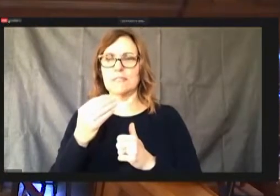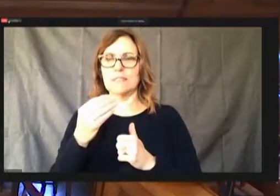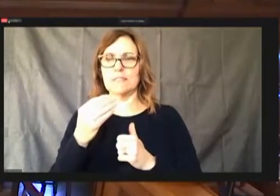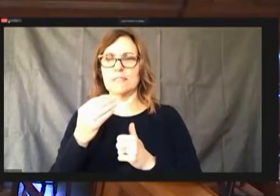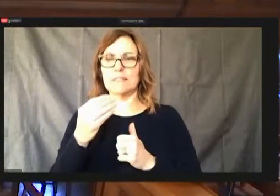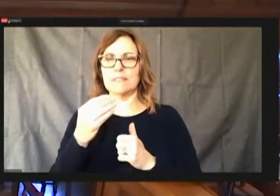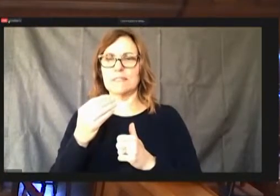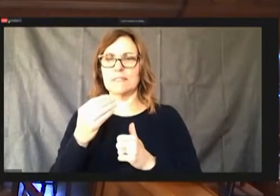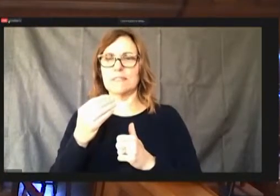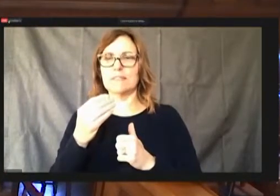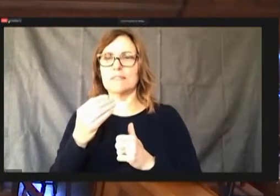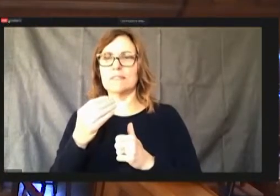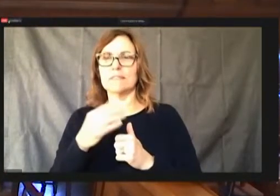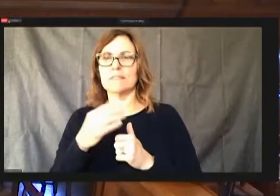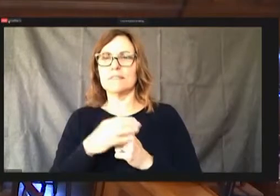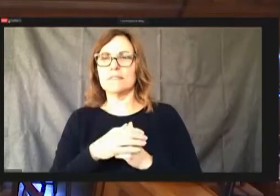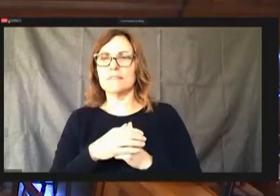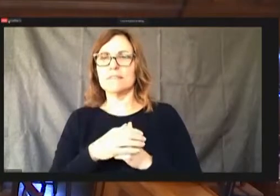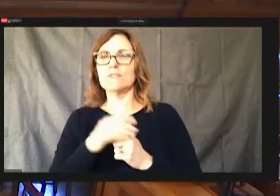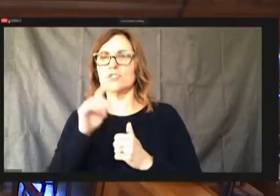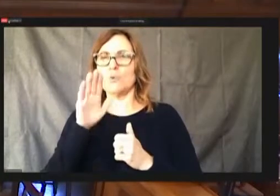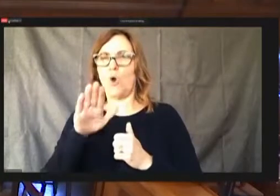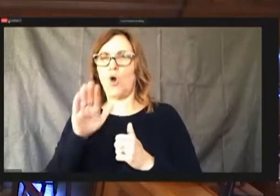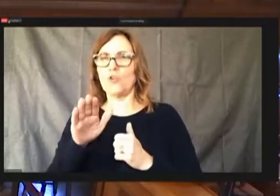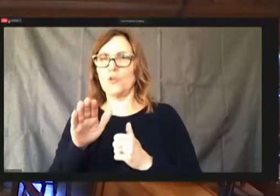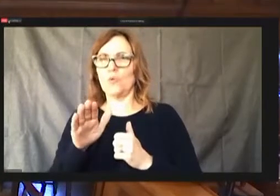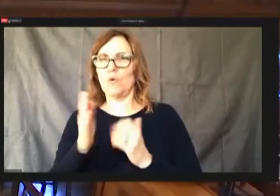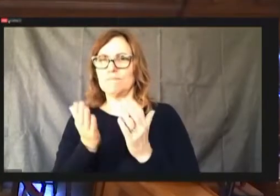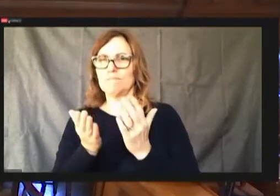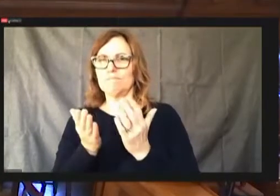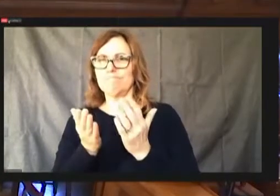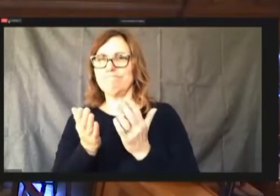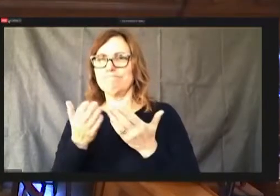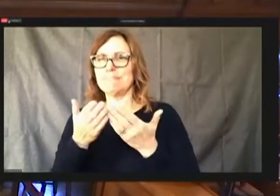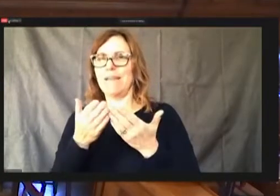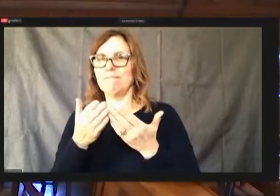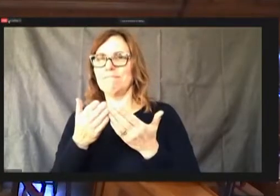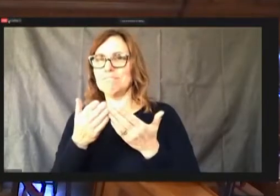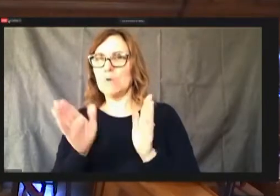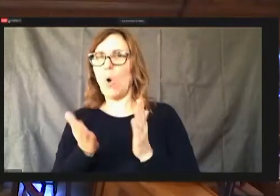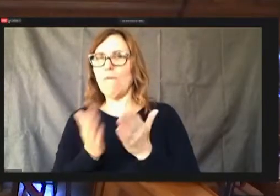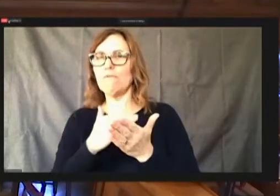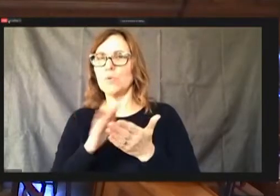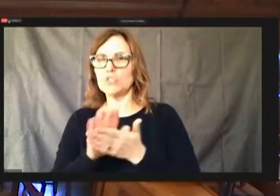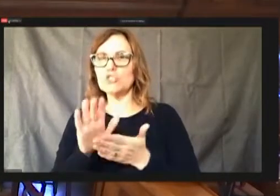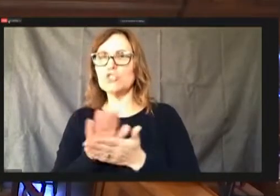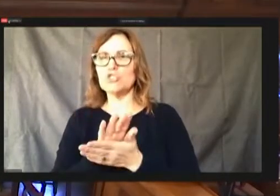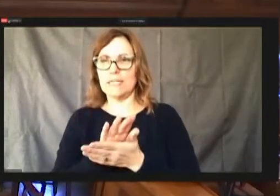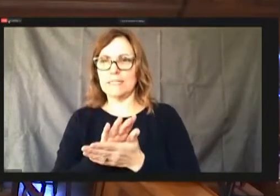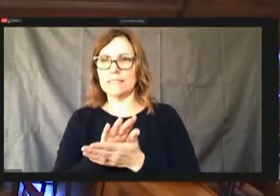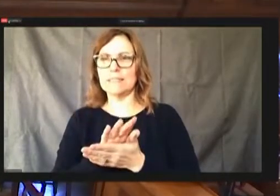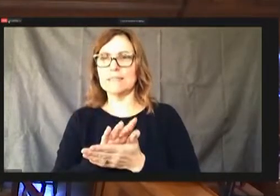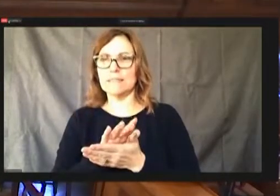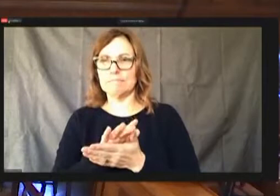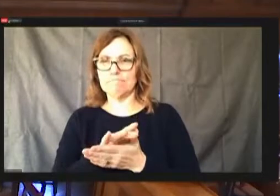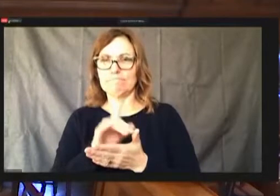actually on operating amendment number , plus you get further on see you're actually on number . Thank you.